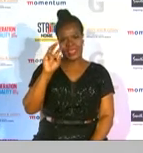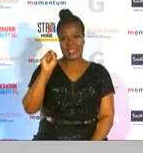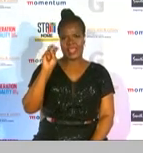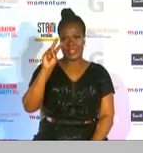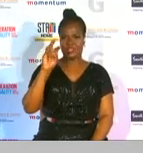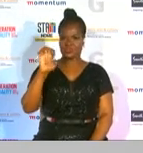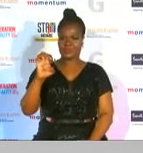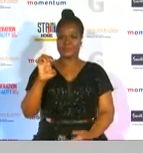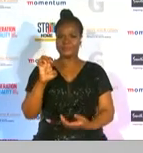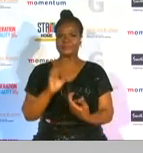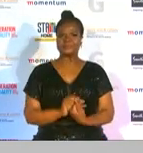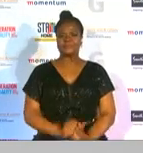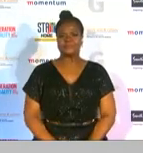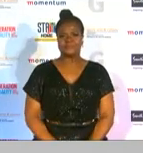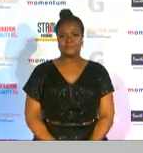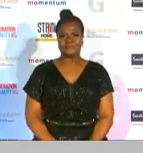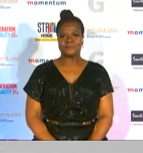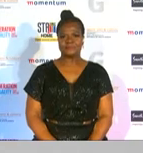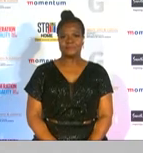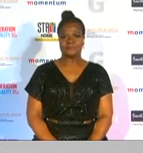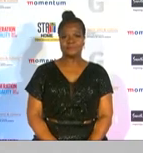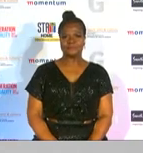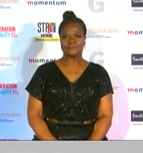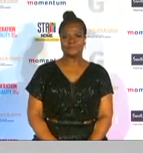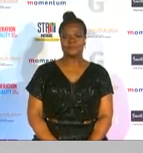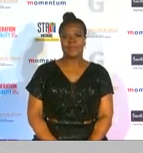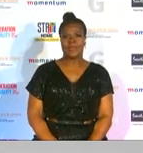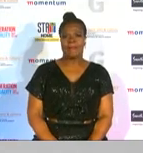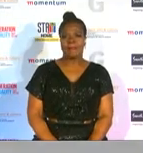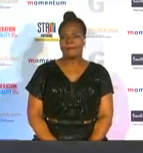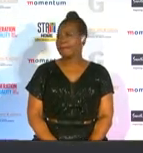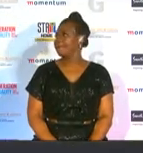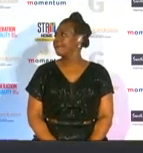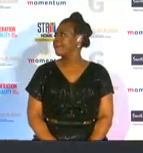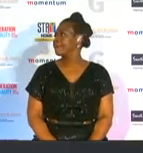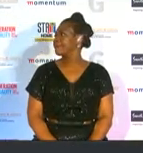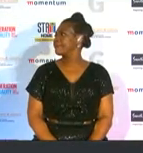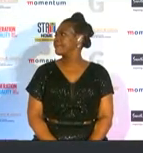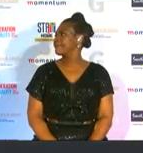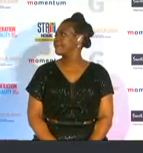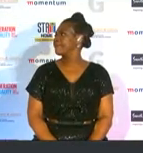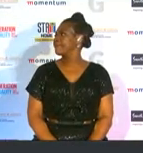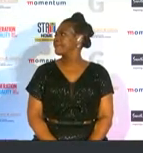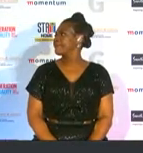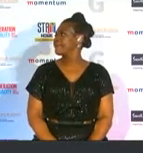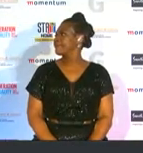g-sport award winner hotazo munjani